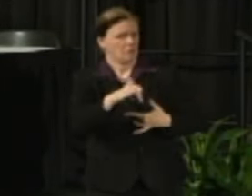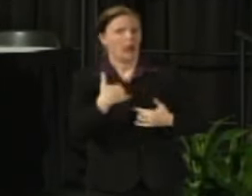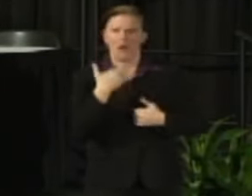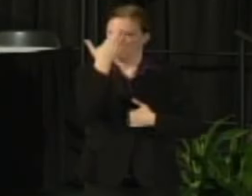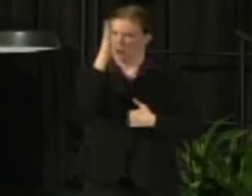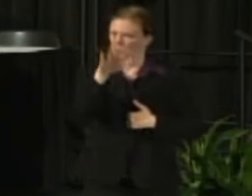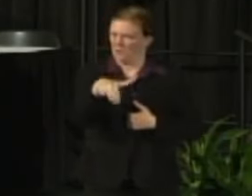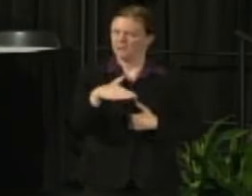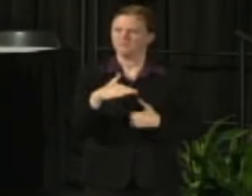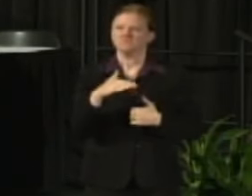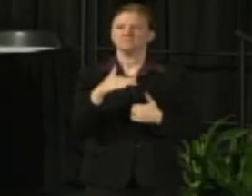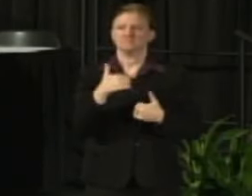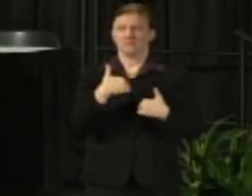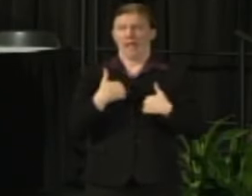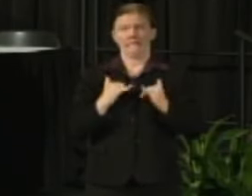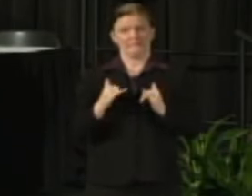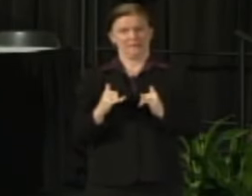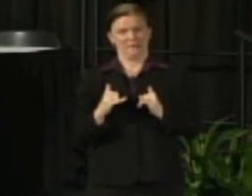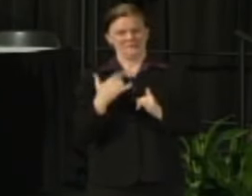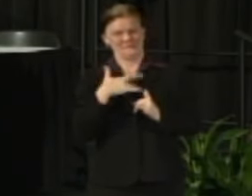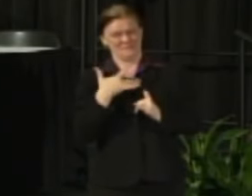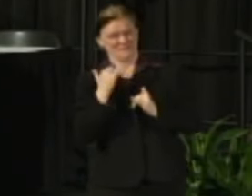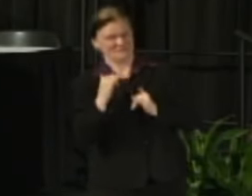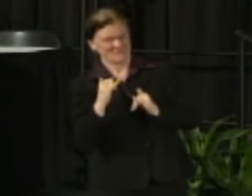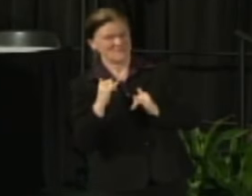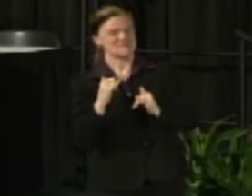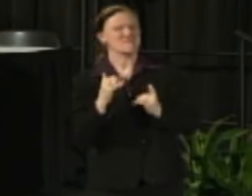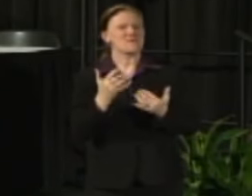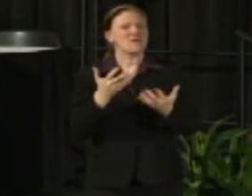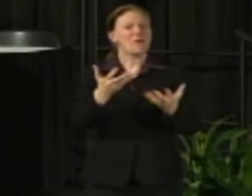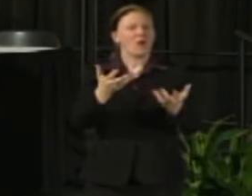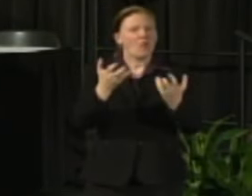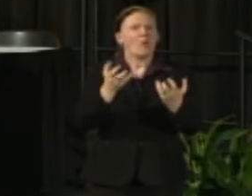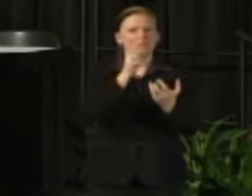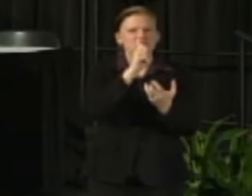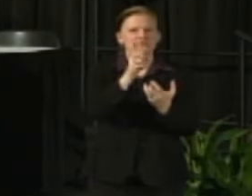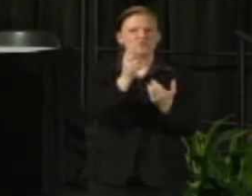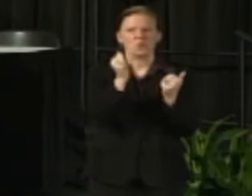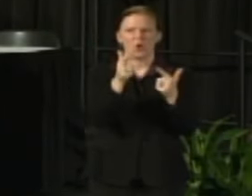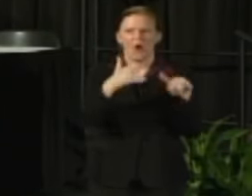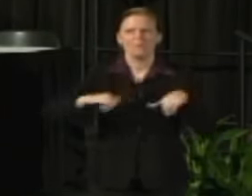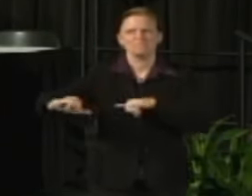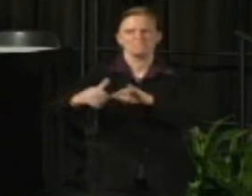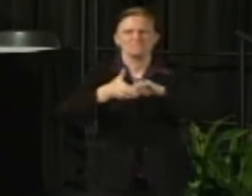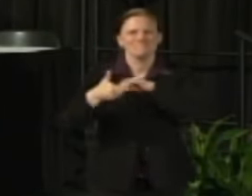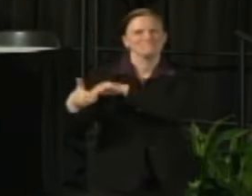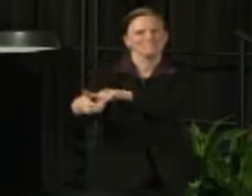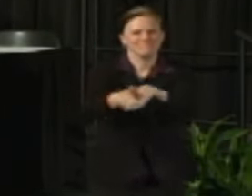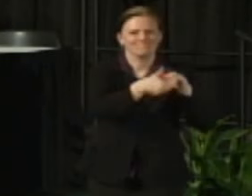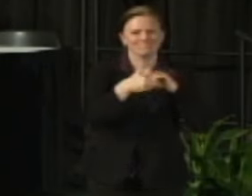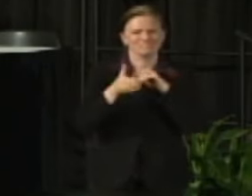I have them and so I want to make sure we're all working together and channel our energies